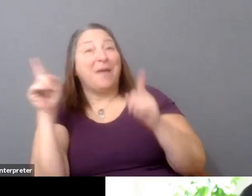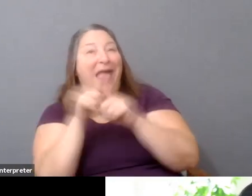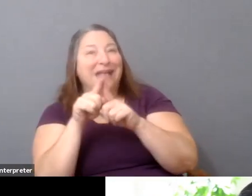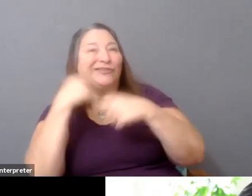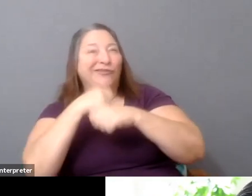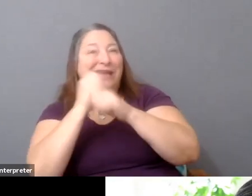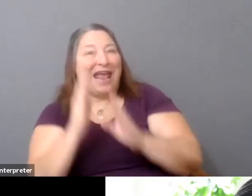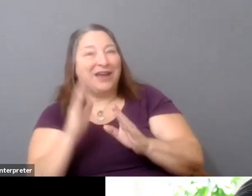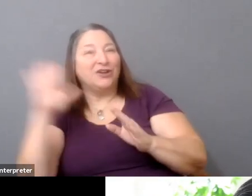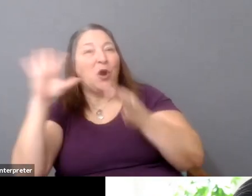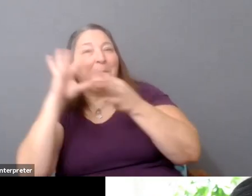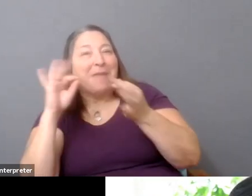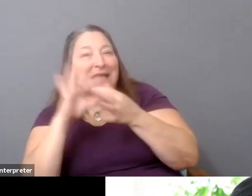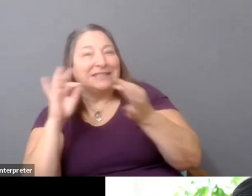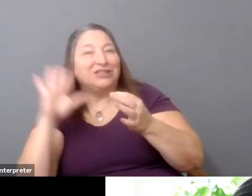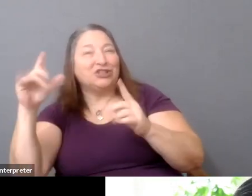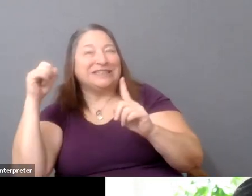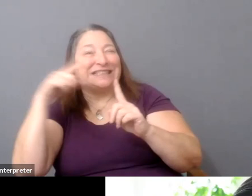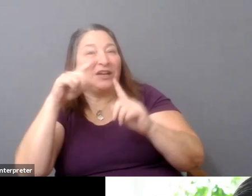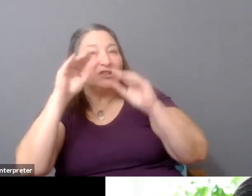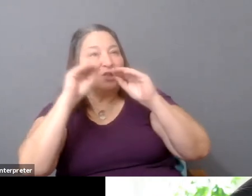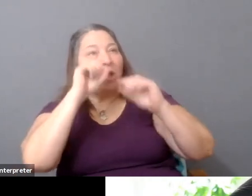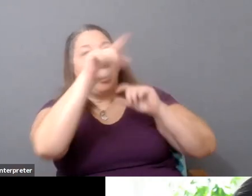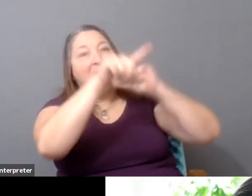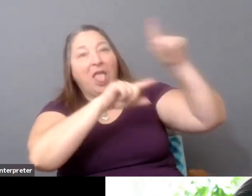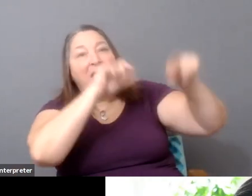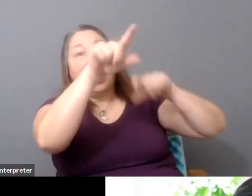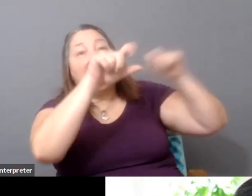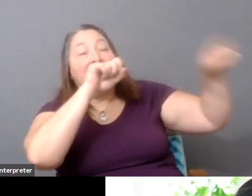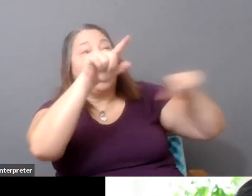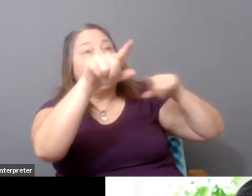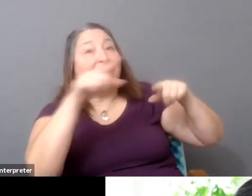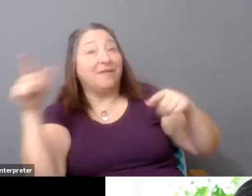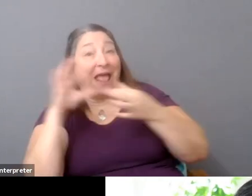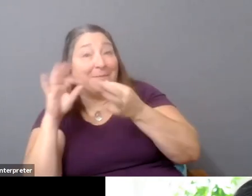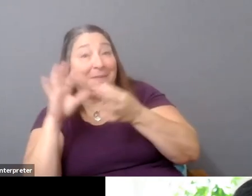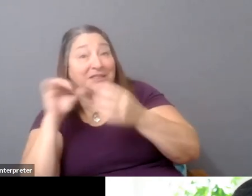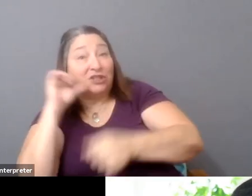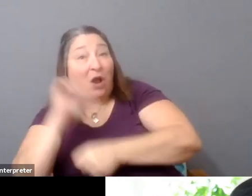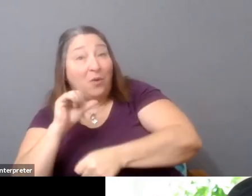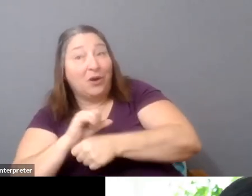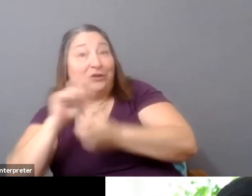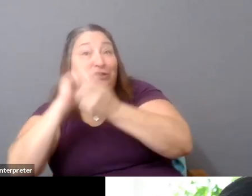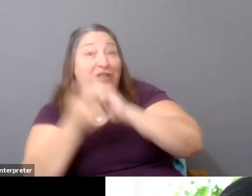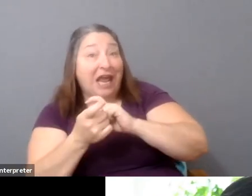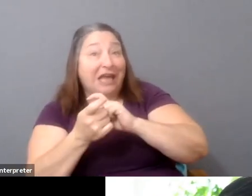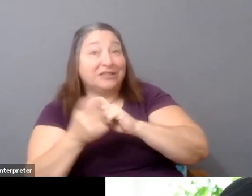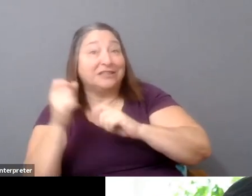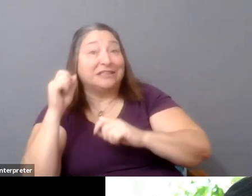And if a signal doesn't work, you change the signal. You tweak the signal. But if you put one signal out and you get nothing,